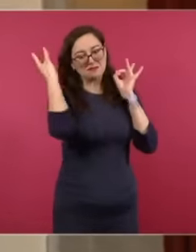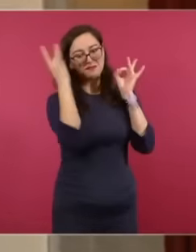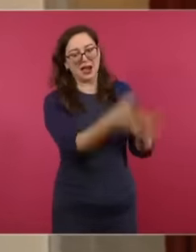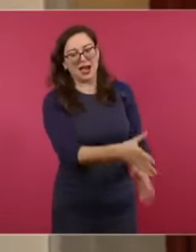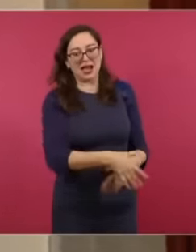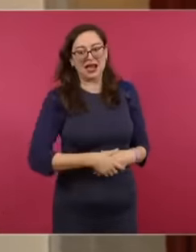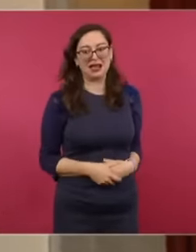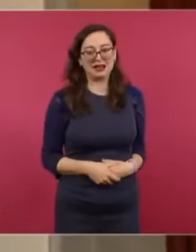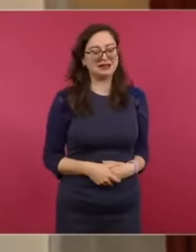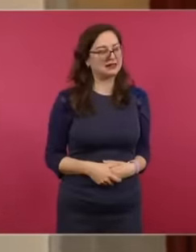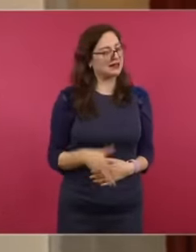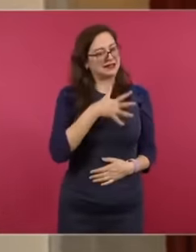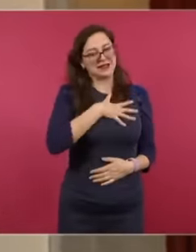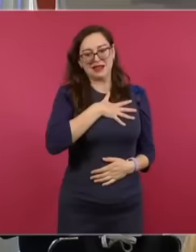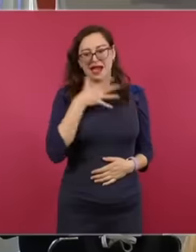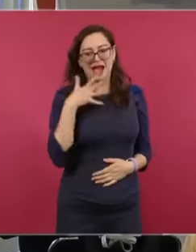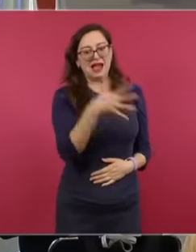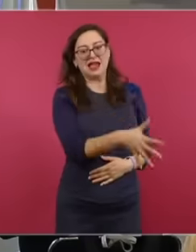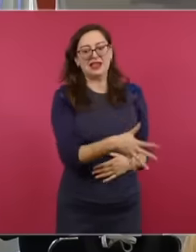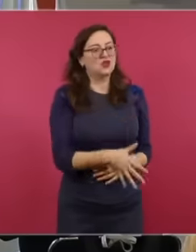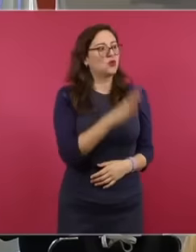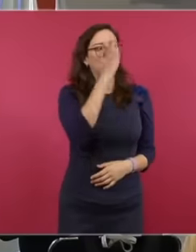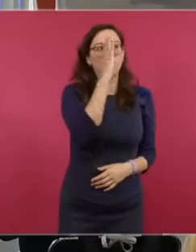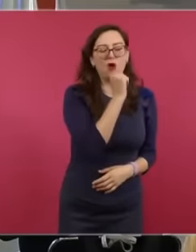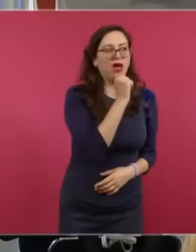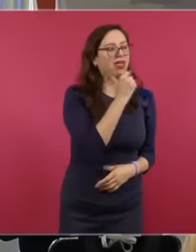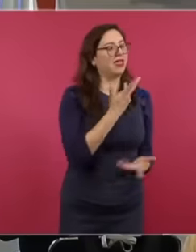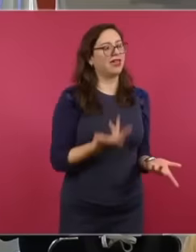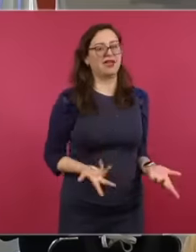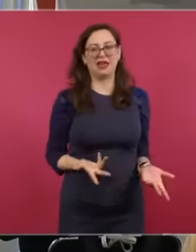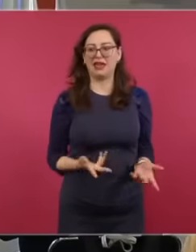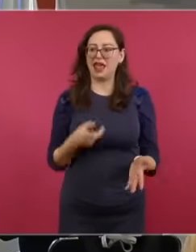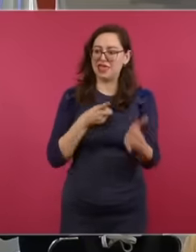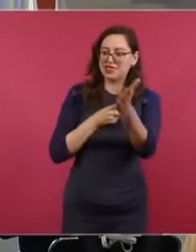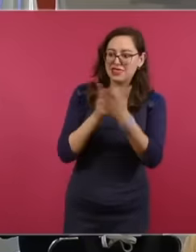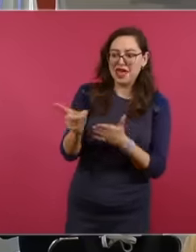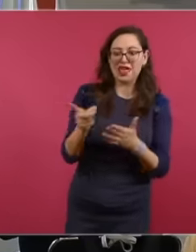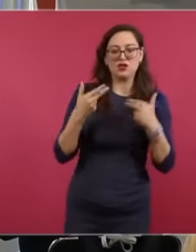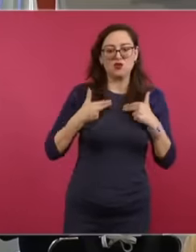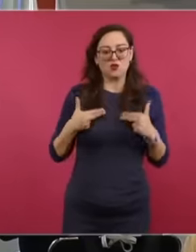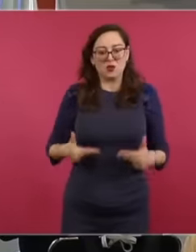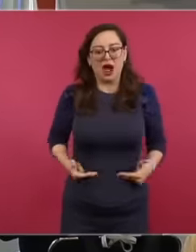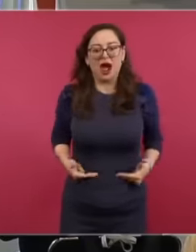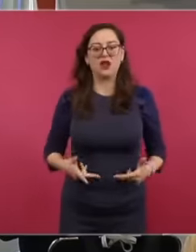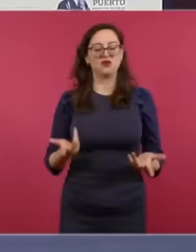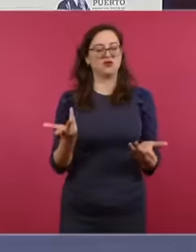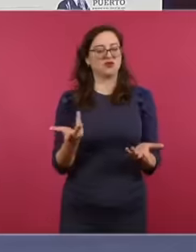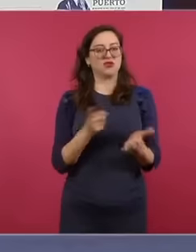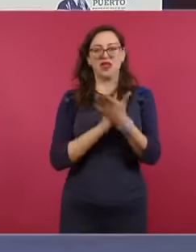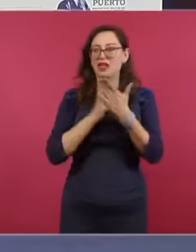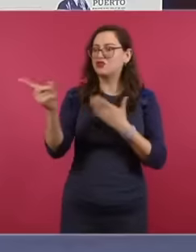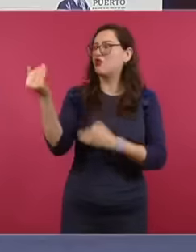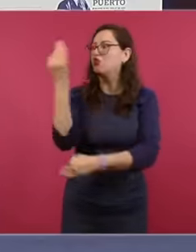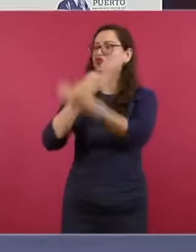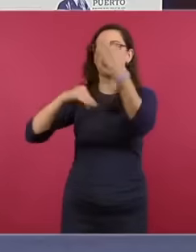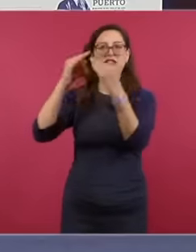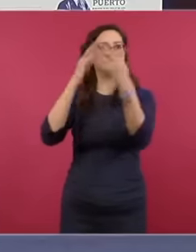A flagrant violation of human rights and universal rights is a